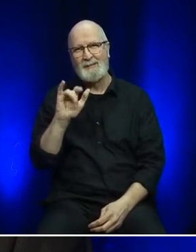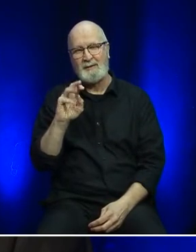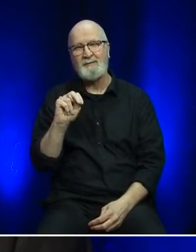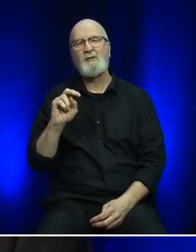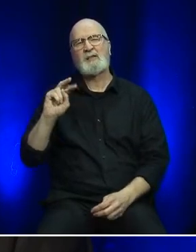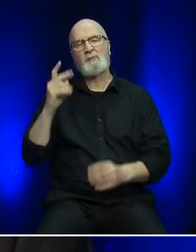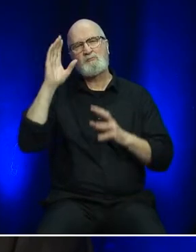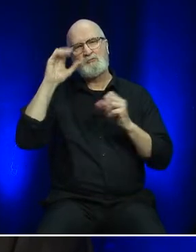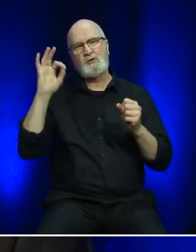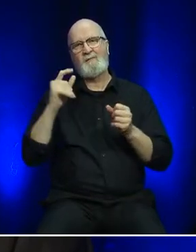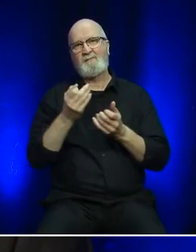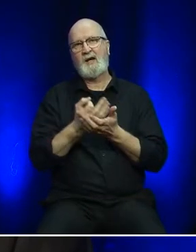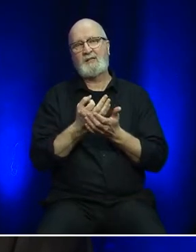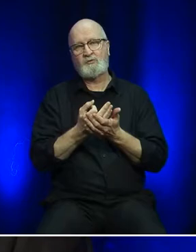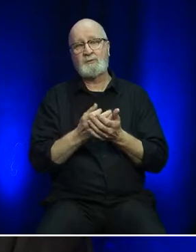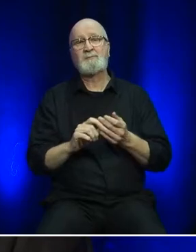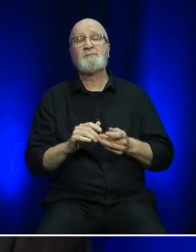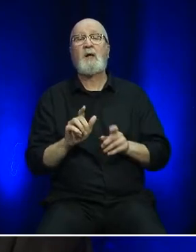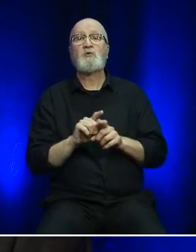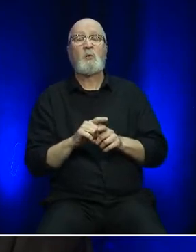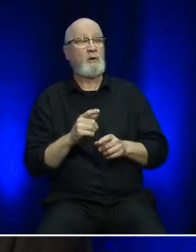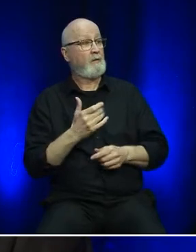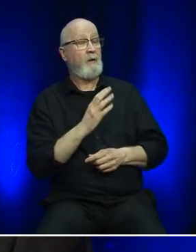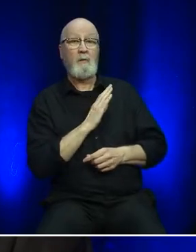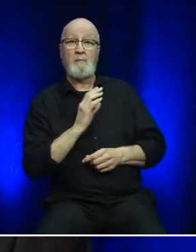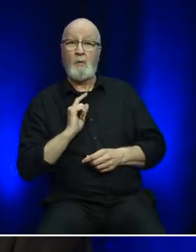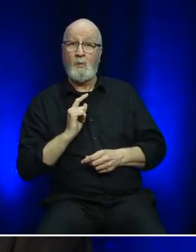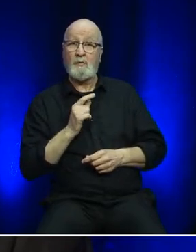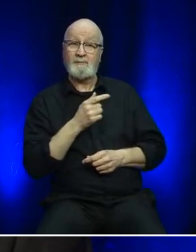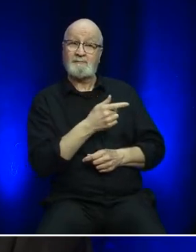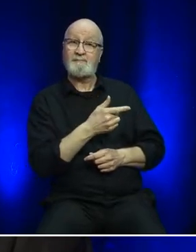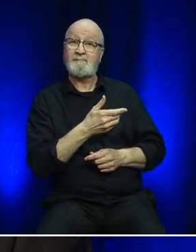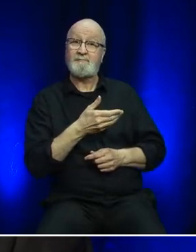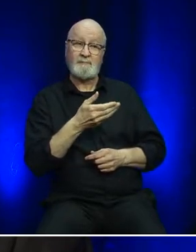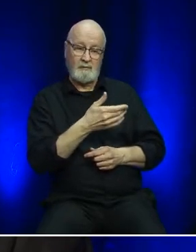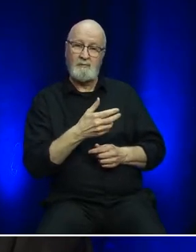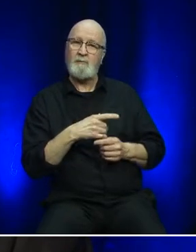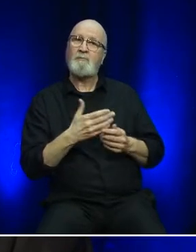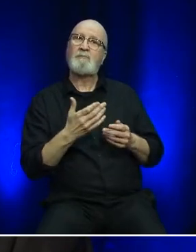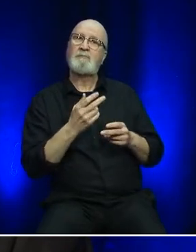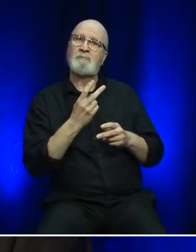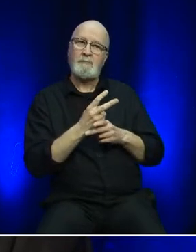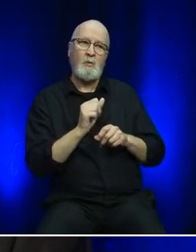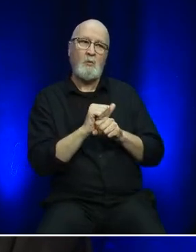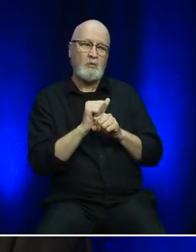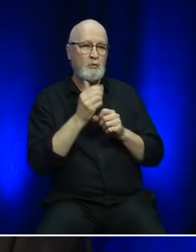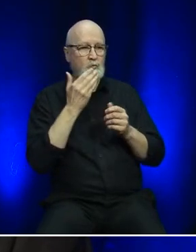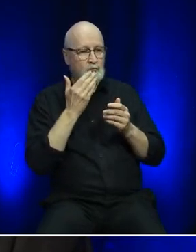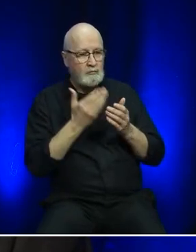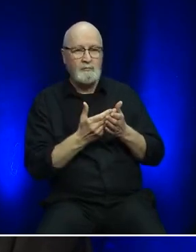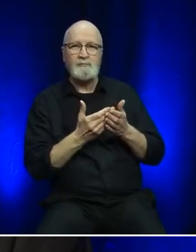I would like to acknowledge my Board of Director colleagues for their ongoing commitment and dedication to our service.